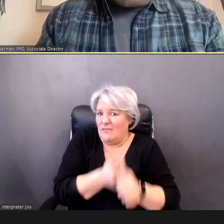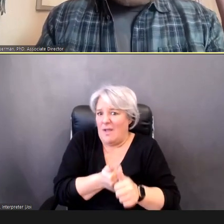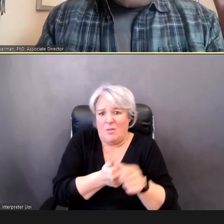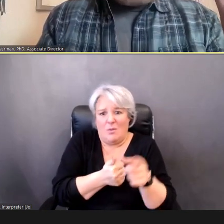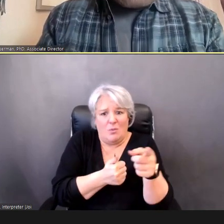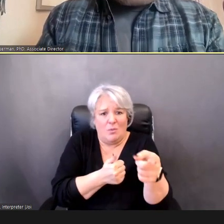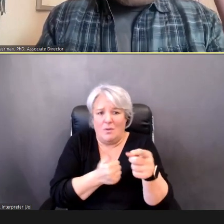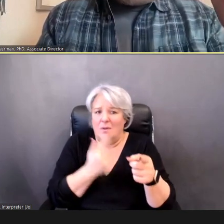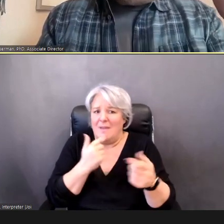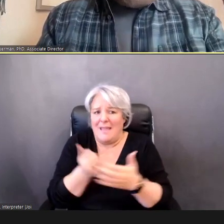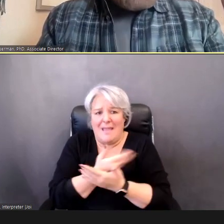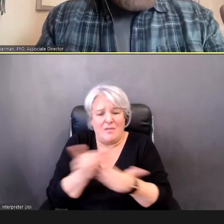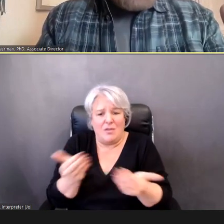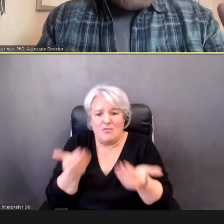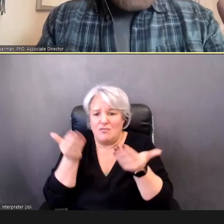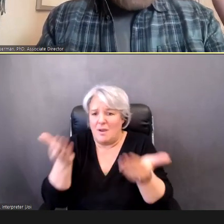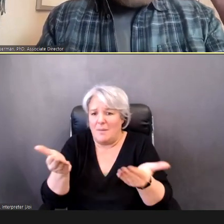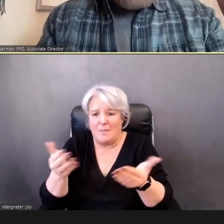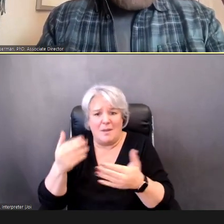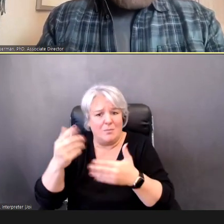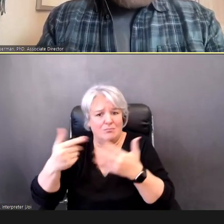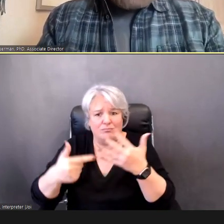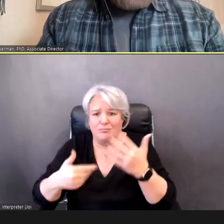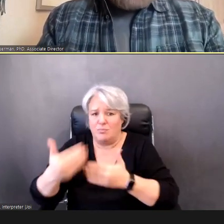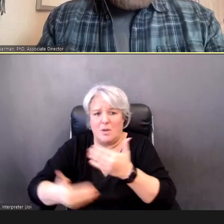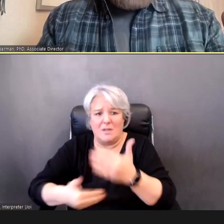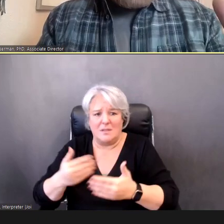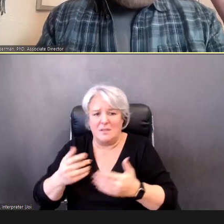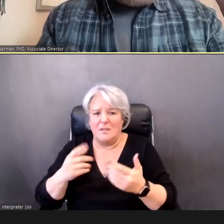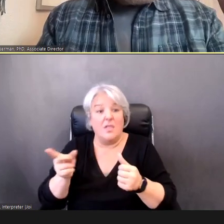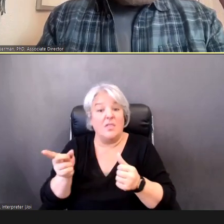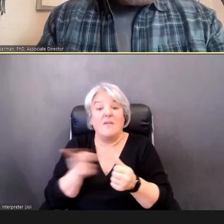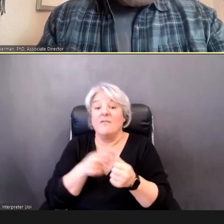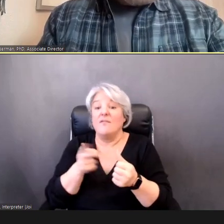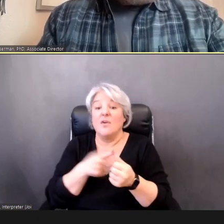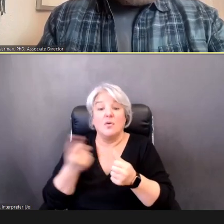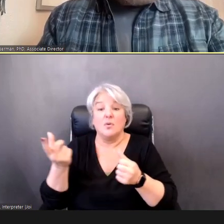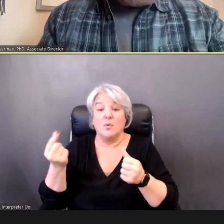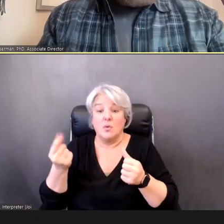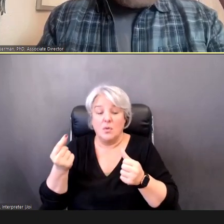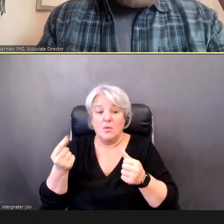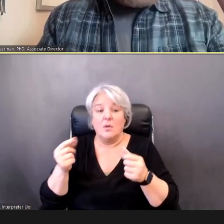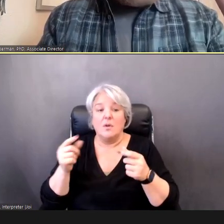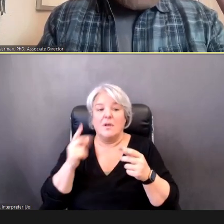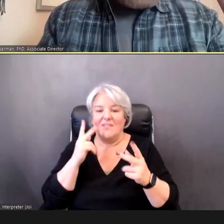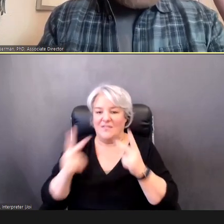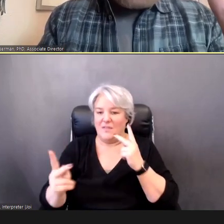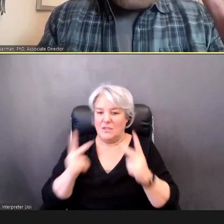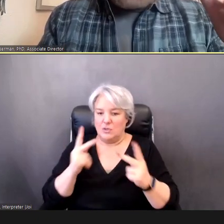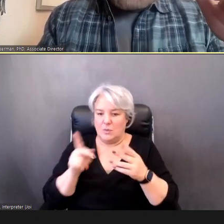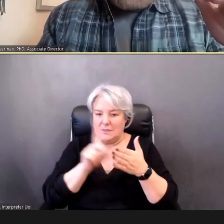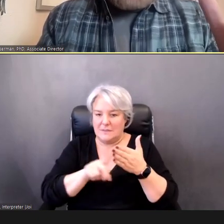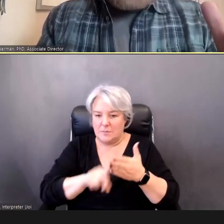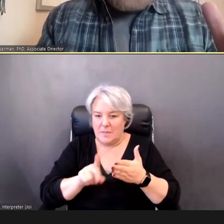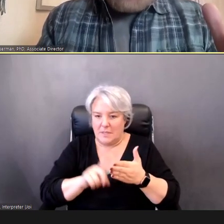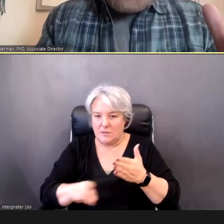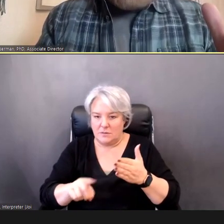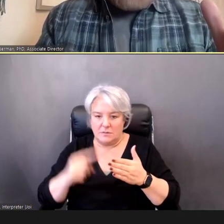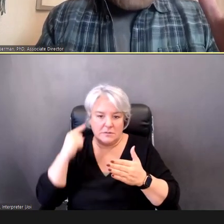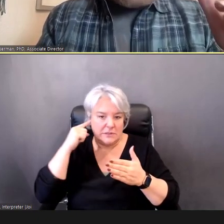The first step for any screening, as we said is the visual inspection of the ear. And in most cases, the Child will pass at this point.